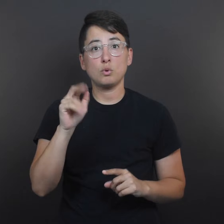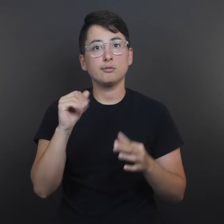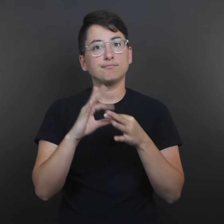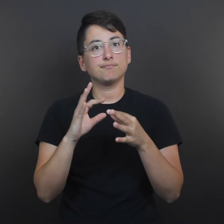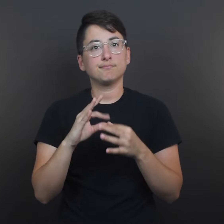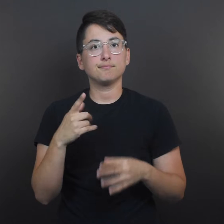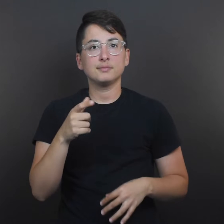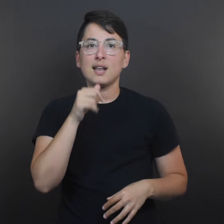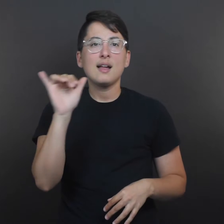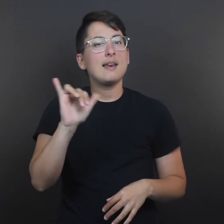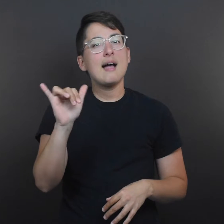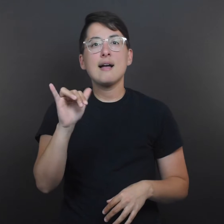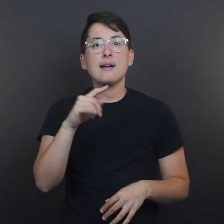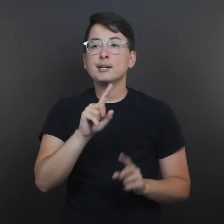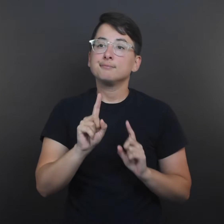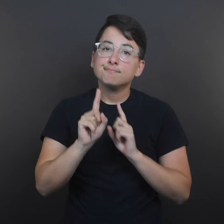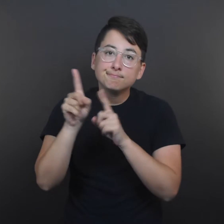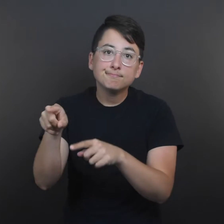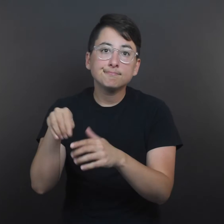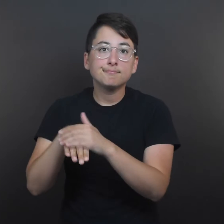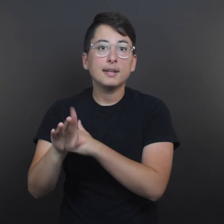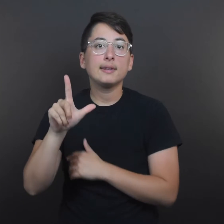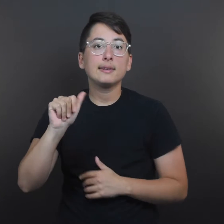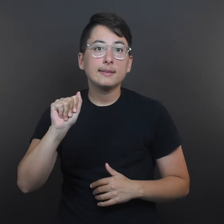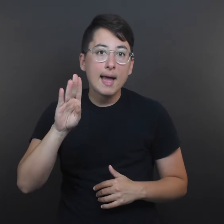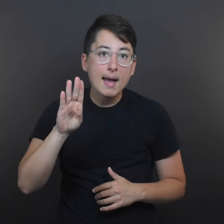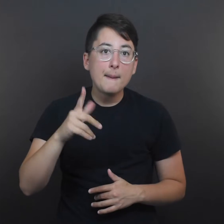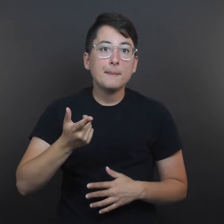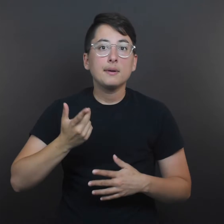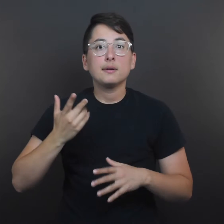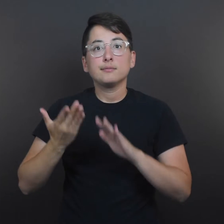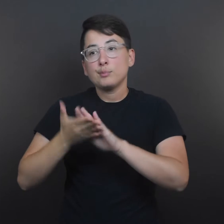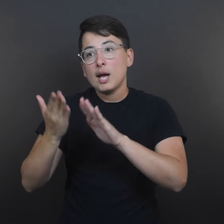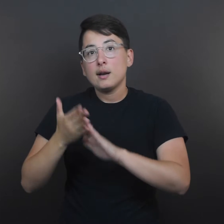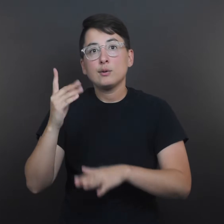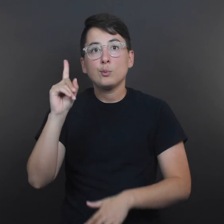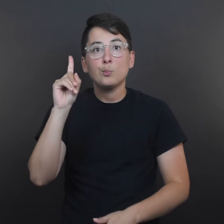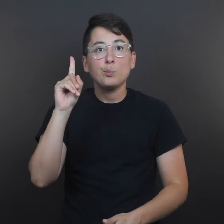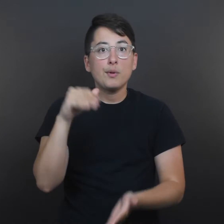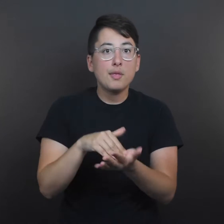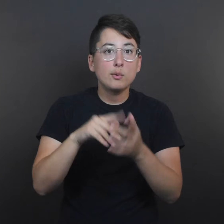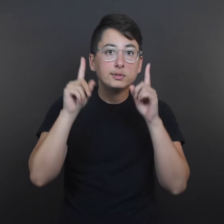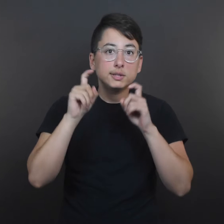“It’s not like being in a lab, when you go in and you have 1,000 tests or so